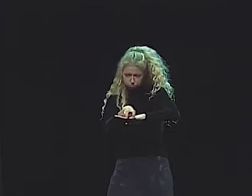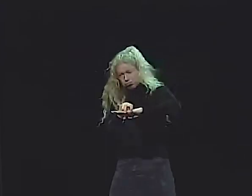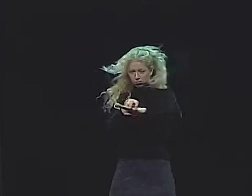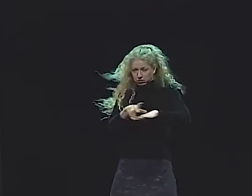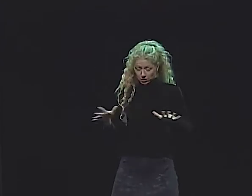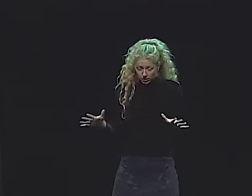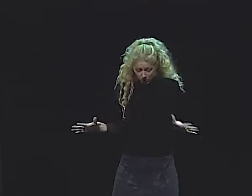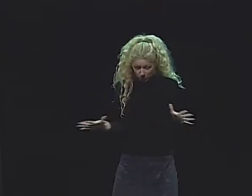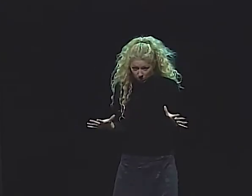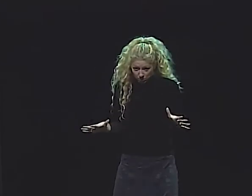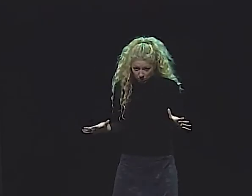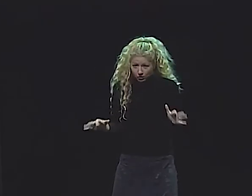AND CLOSED IT...